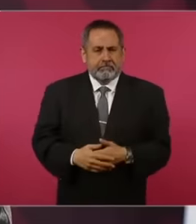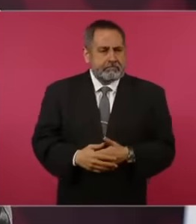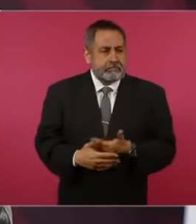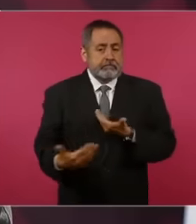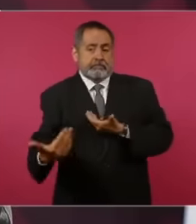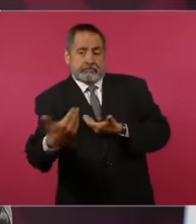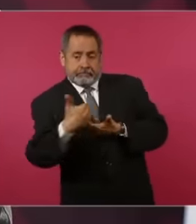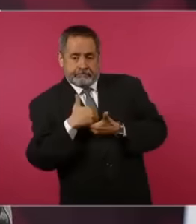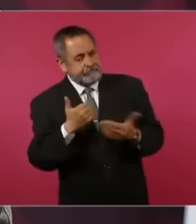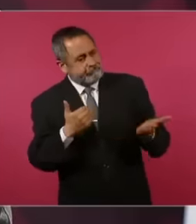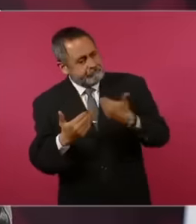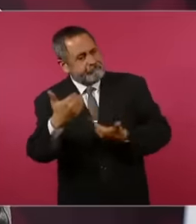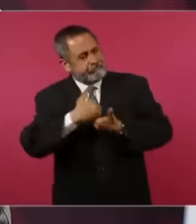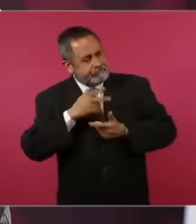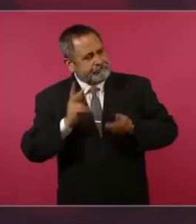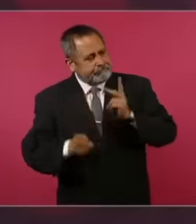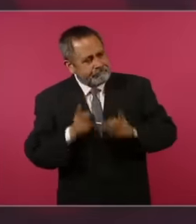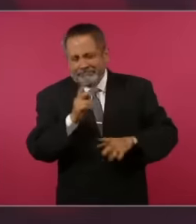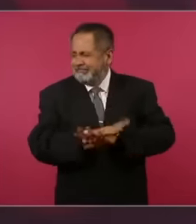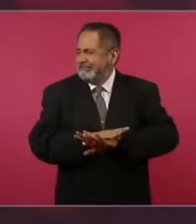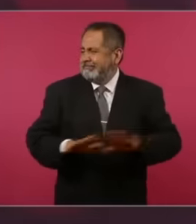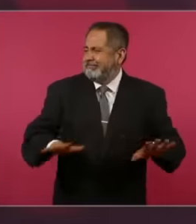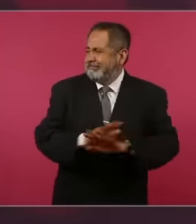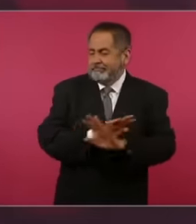anyone